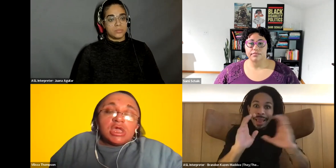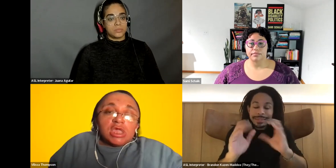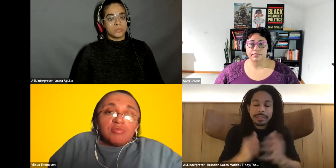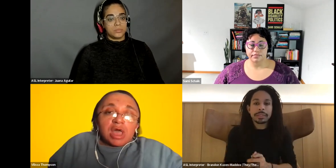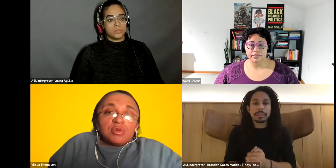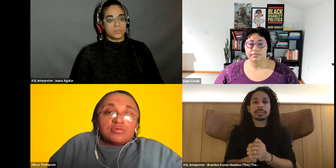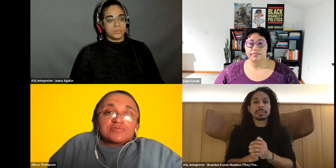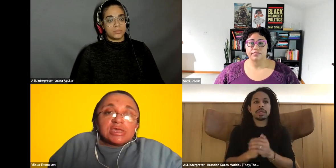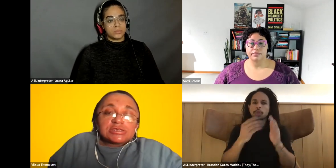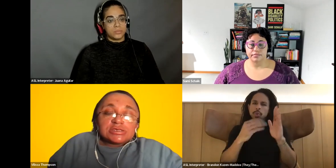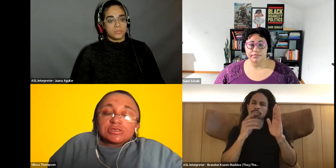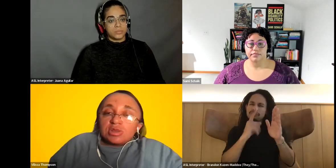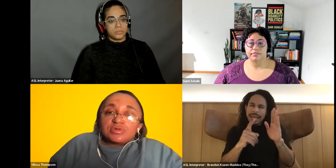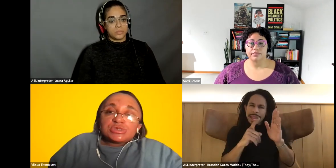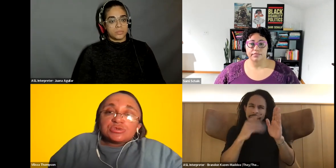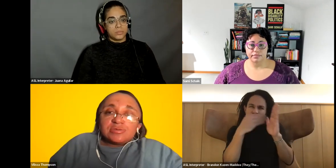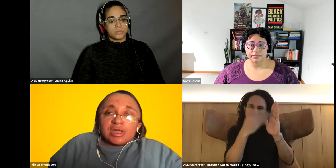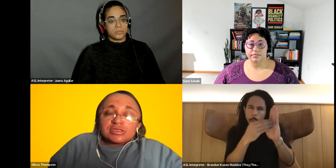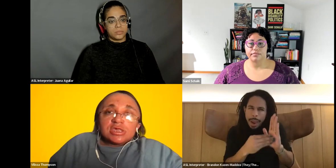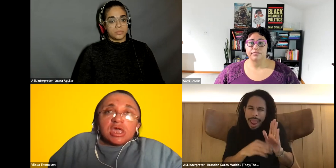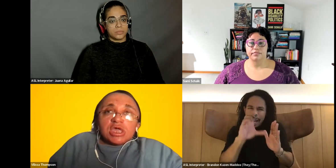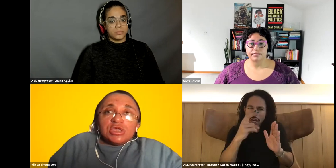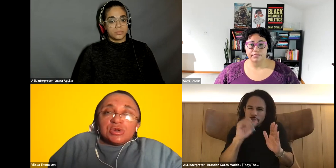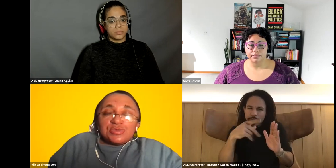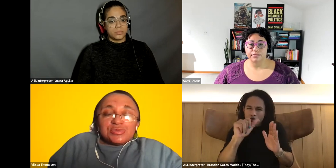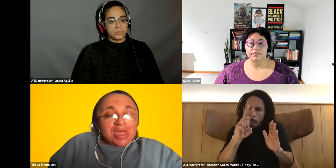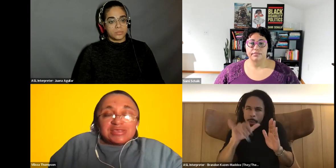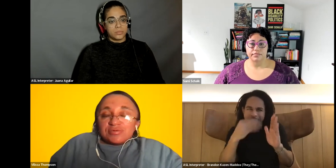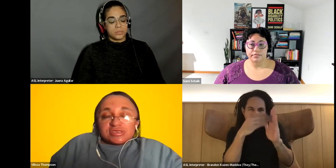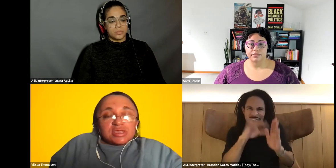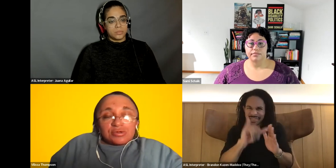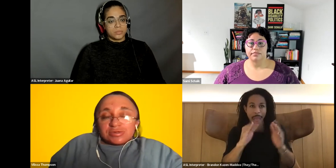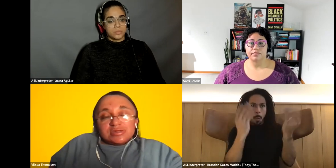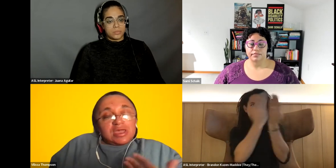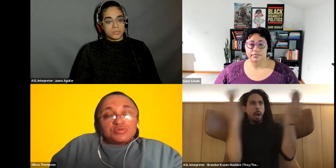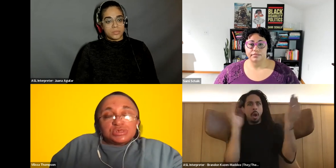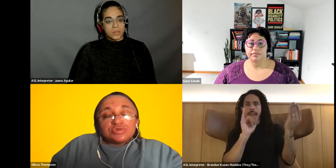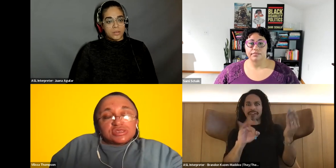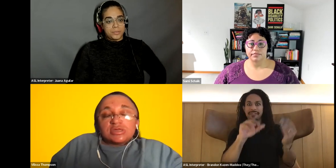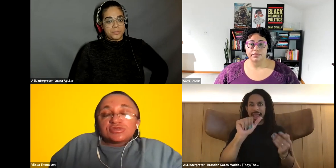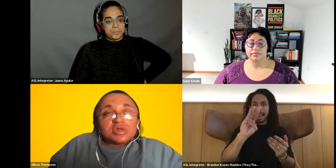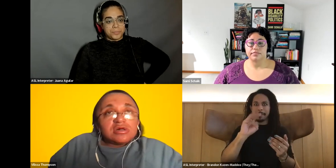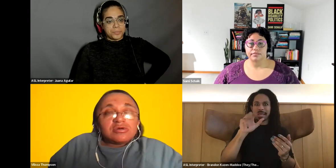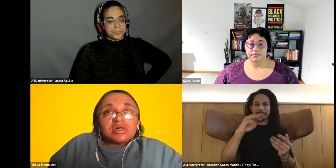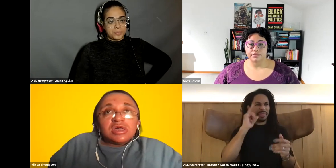Vilissa Thompson: and black movement spaces slowly but surely. But you know, as I was saying earlier and kind of what you were saying as well.